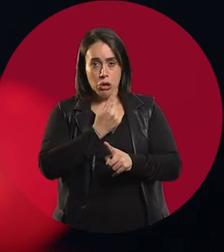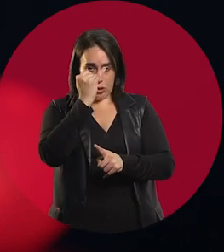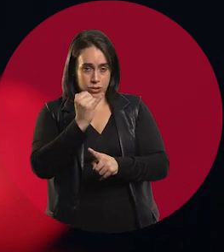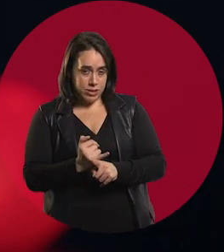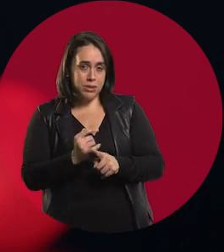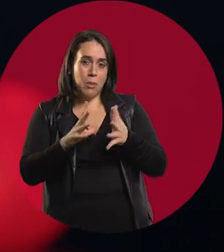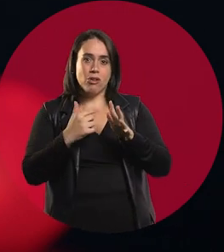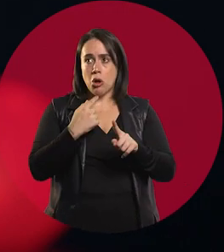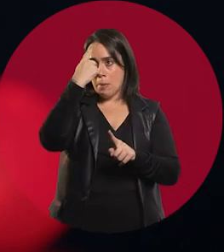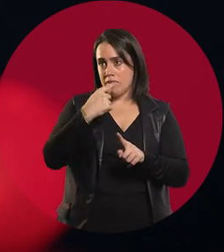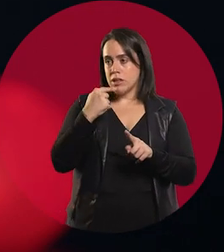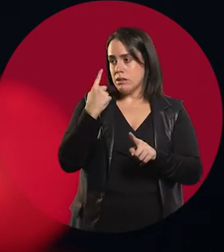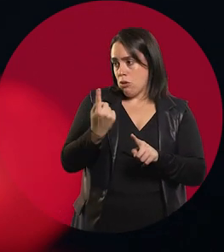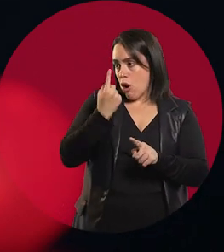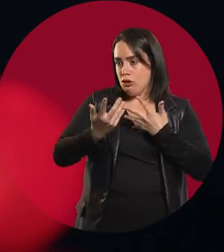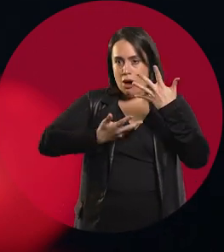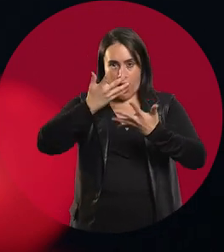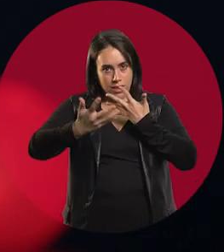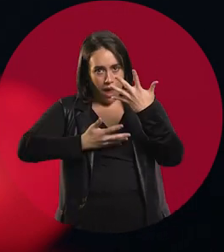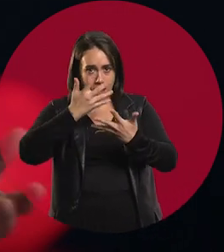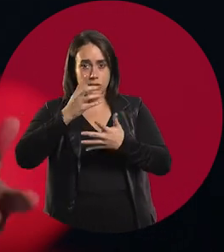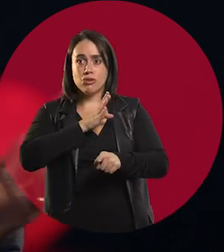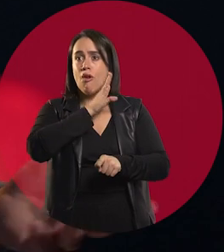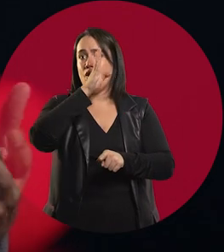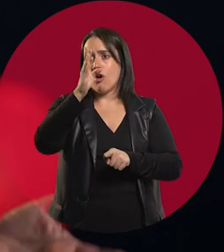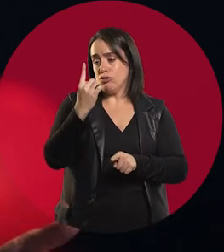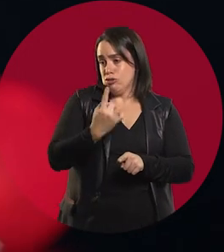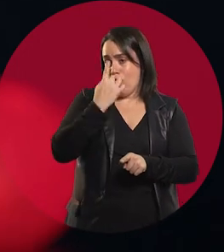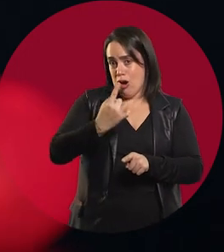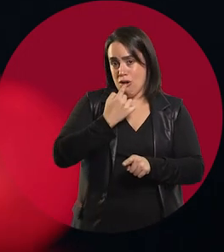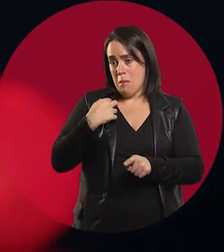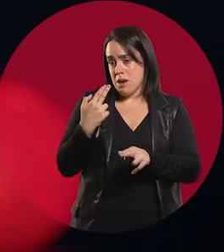and I have a solo artist profile, that is, I introduce myself singing tango as Gabriel Peluffo,